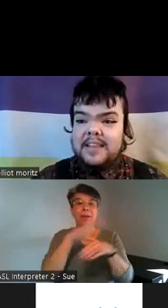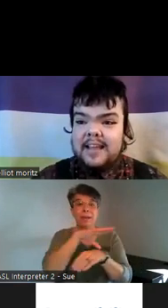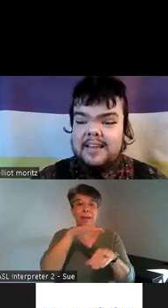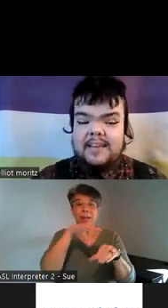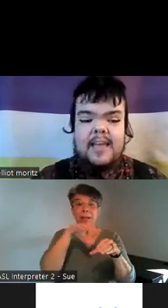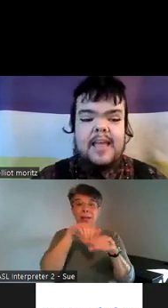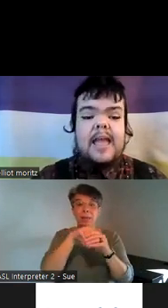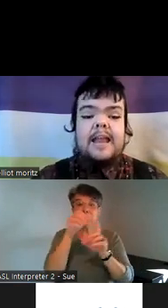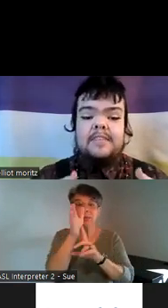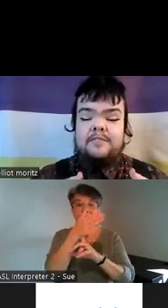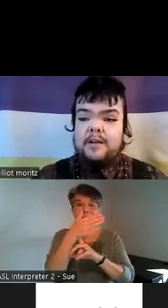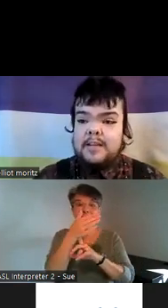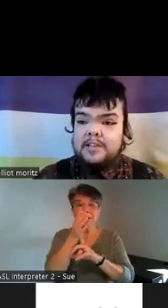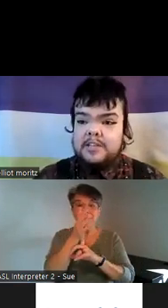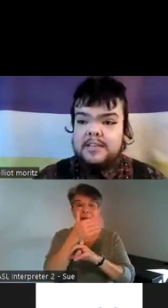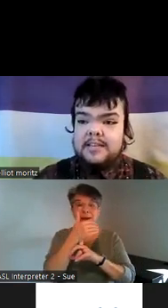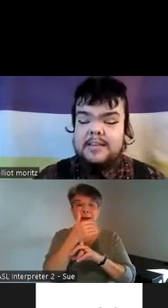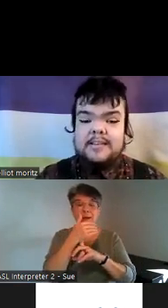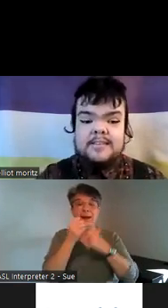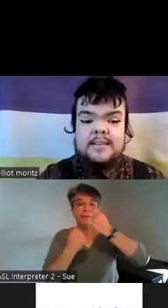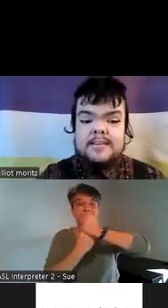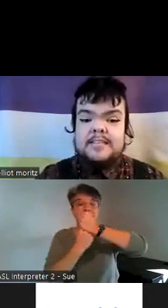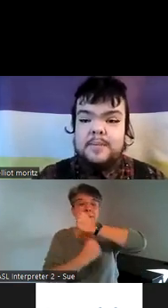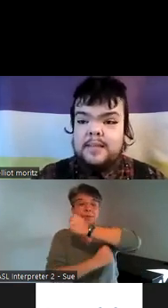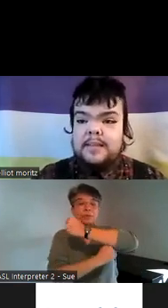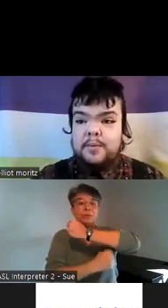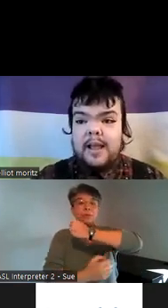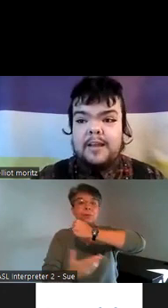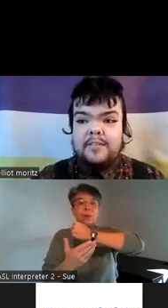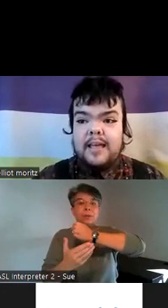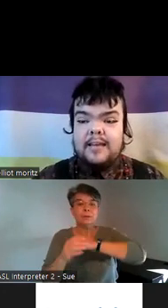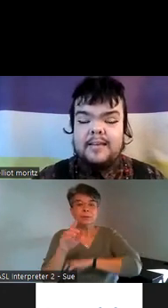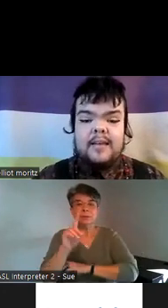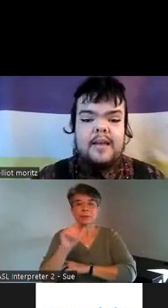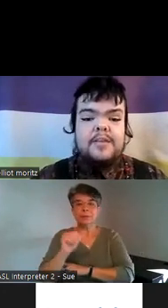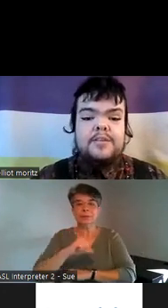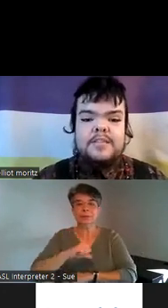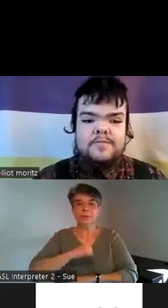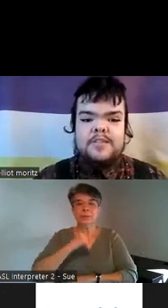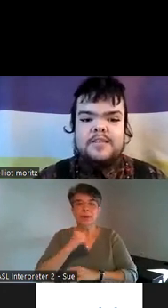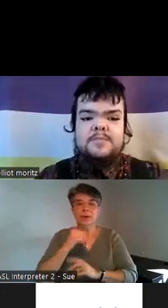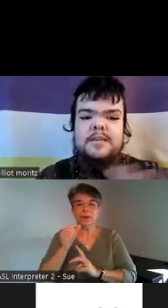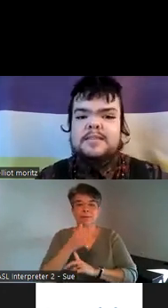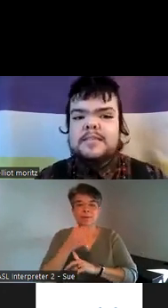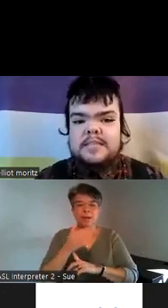flag and at the foundation is the disability pride flag the reason for this is because this